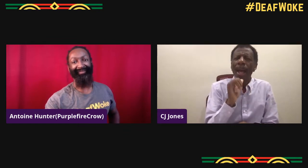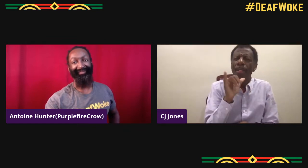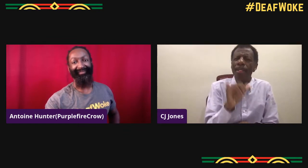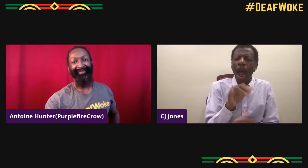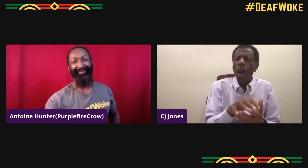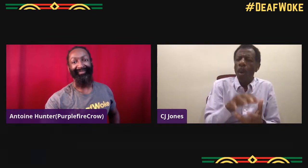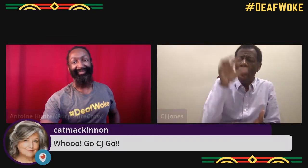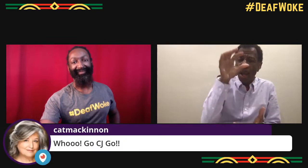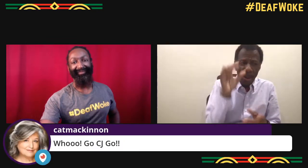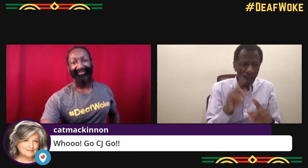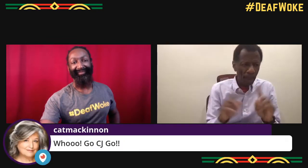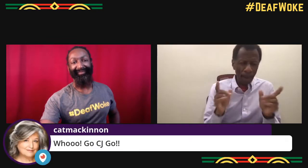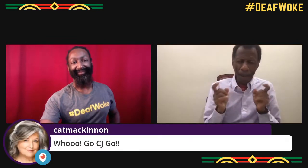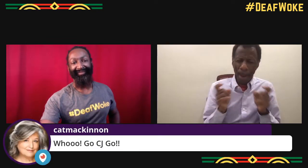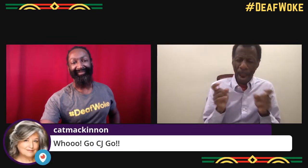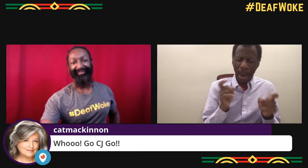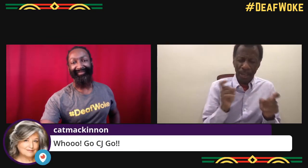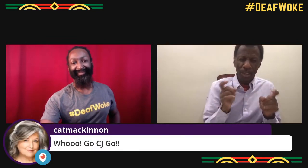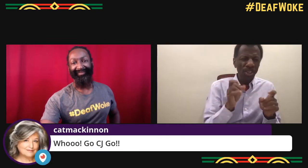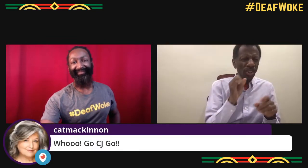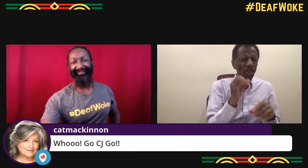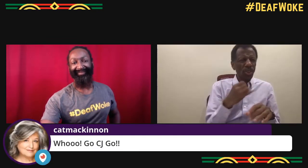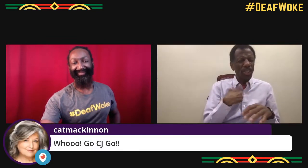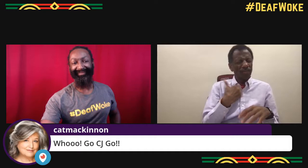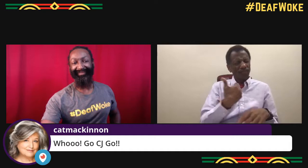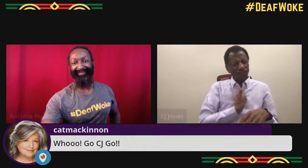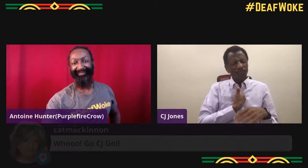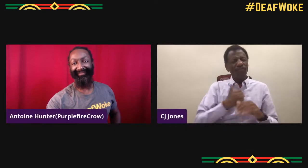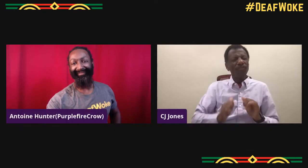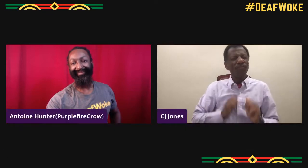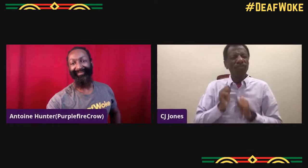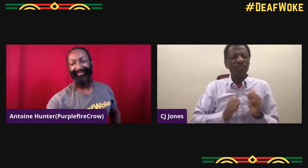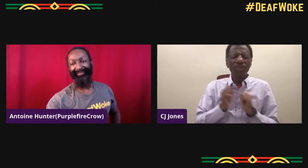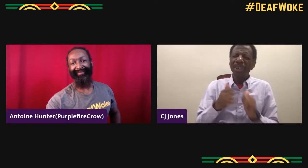I wanted to join that type of group. It was a kind of a wealthier group